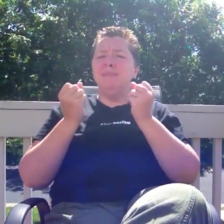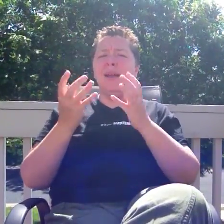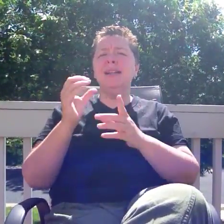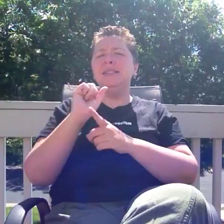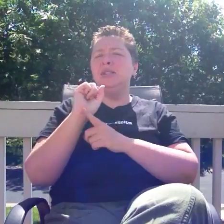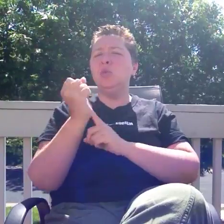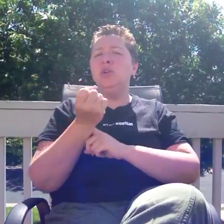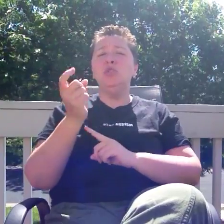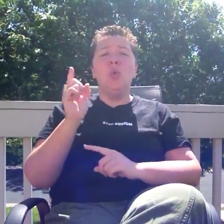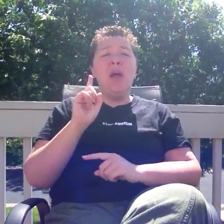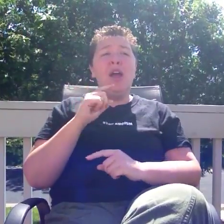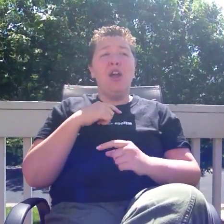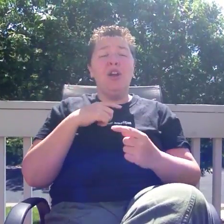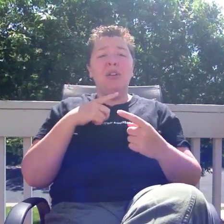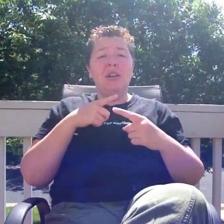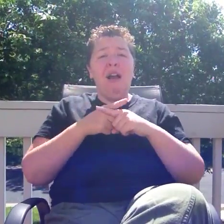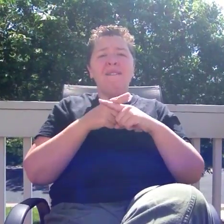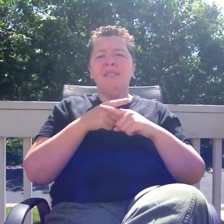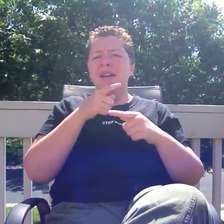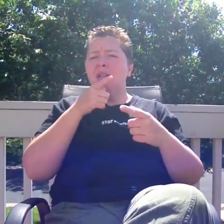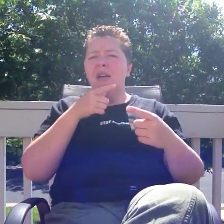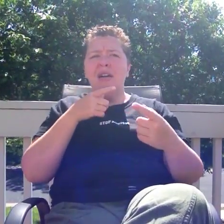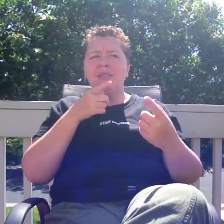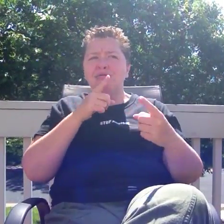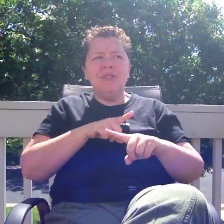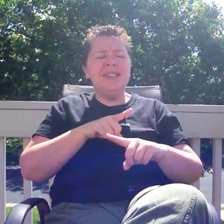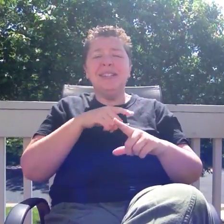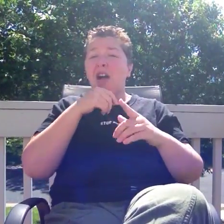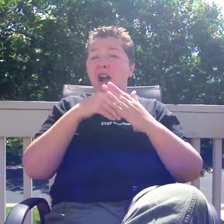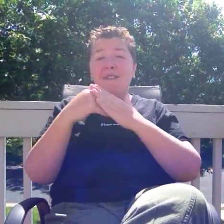Sure, there will be conflicts, situations where we don't agree,